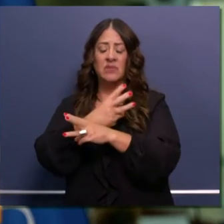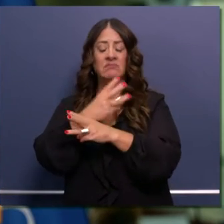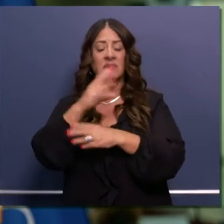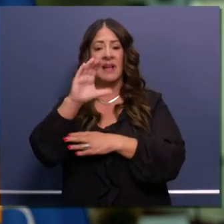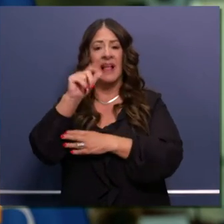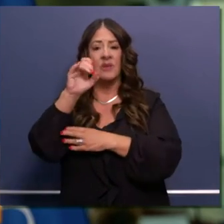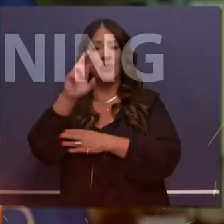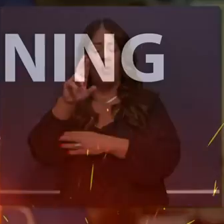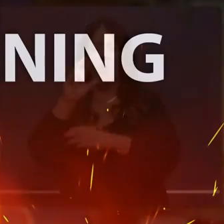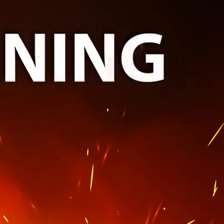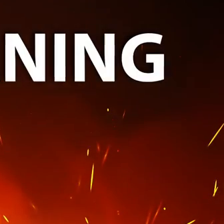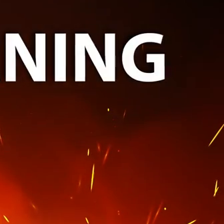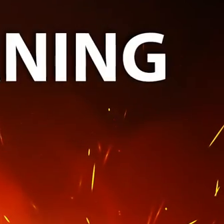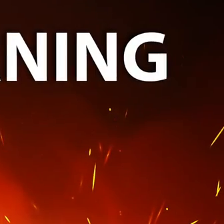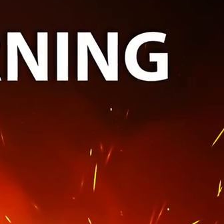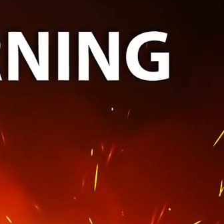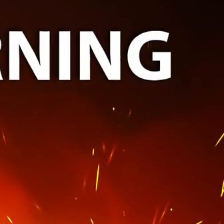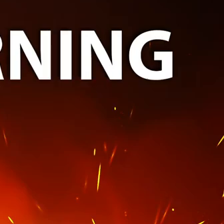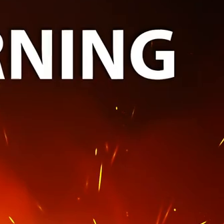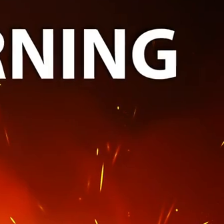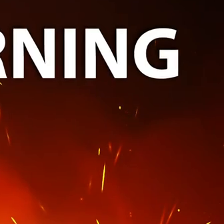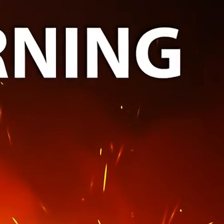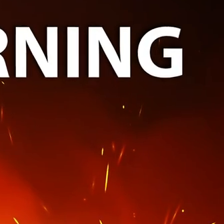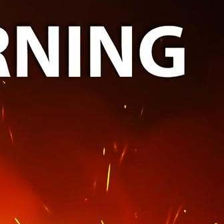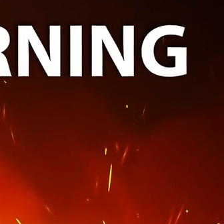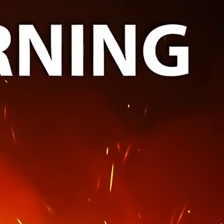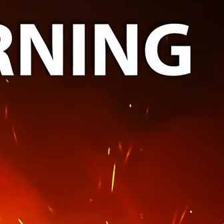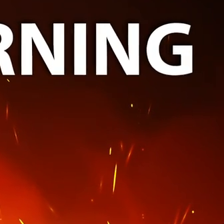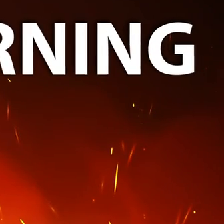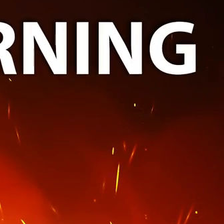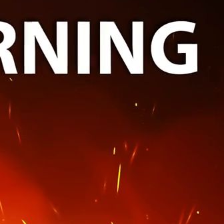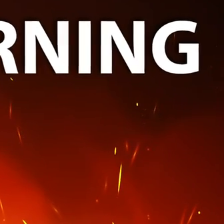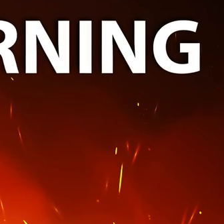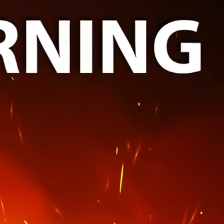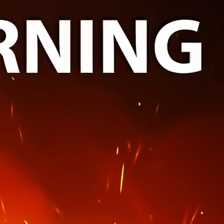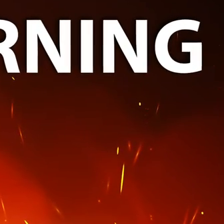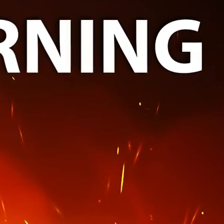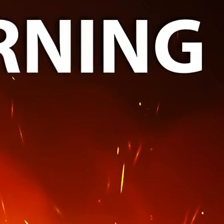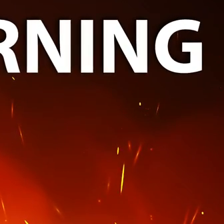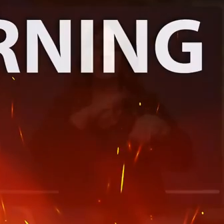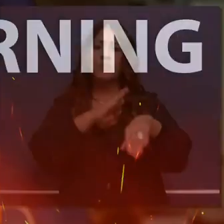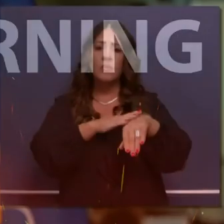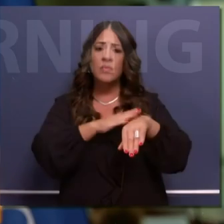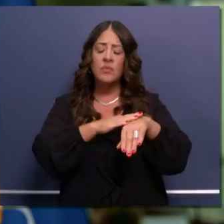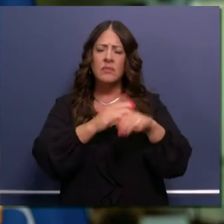communities. An evacuation warning means there's